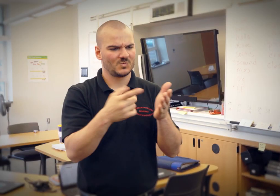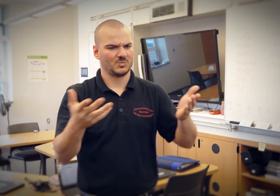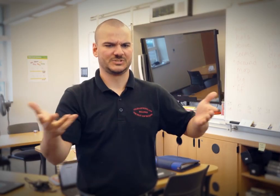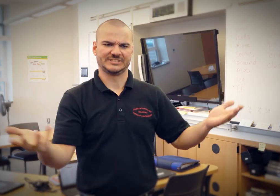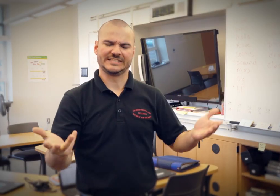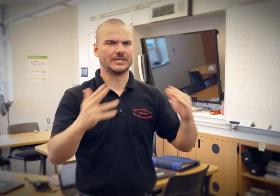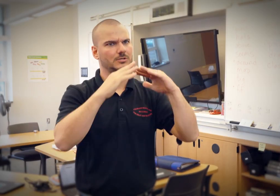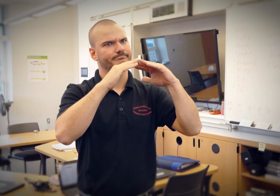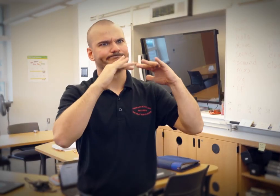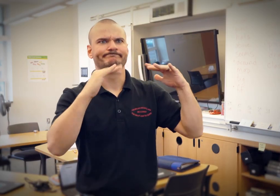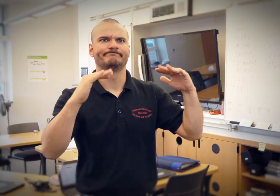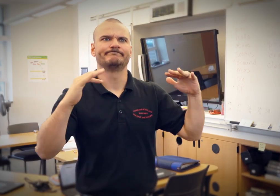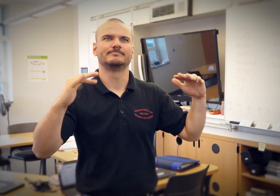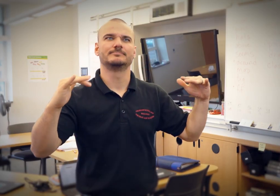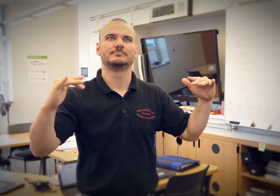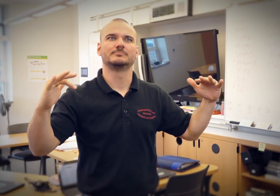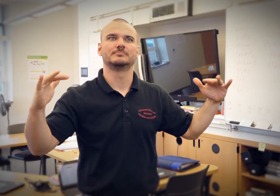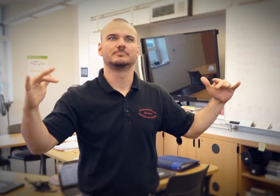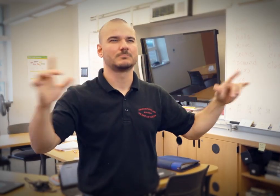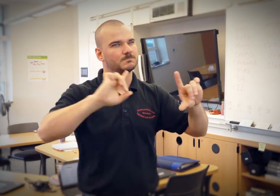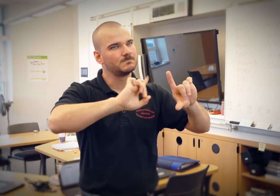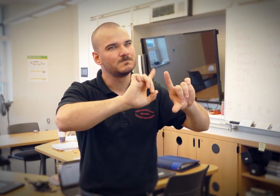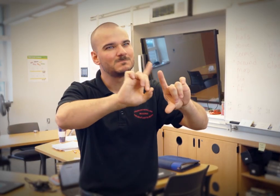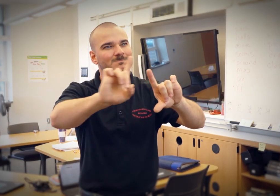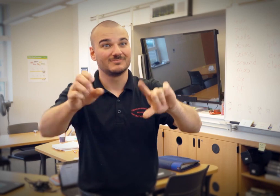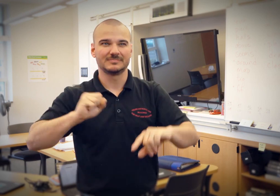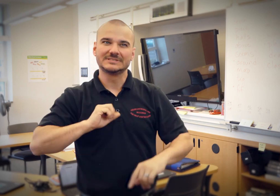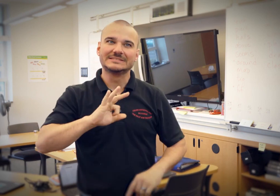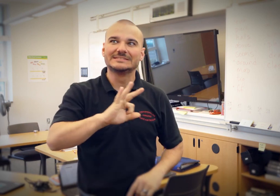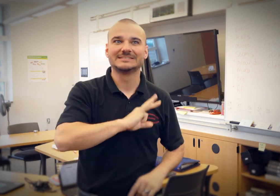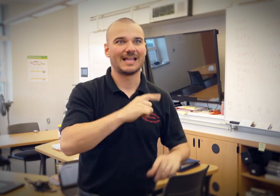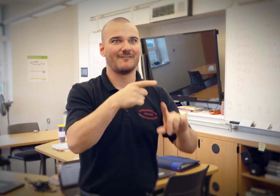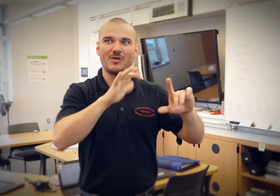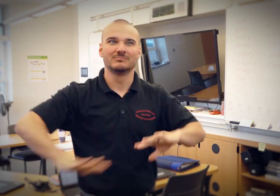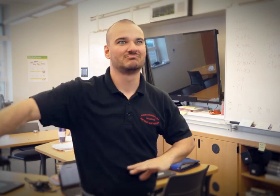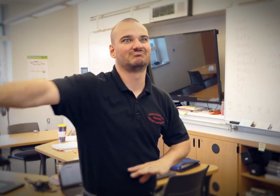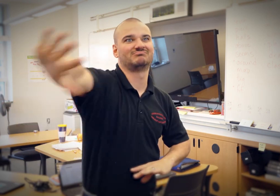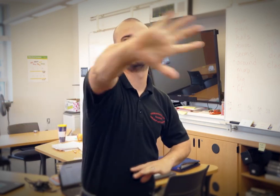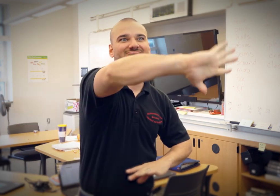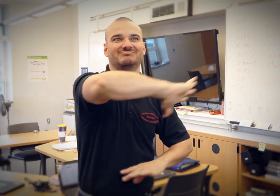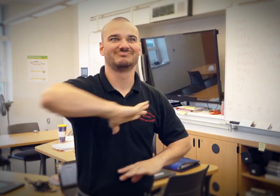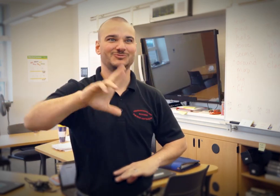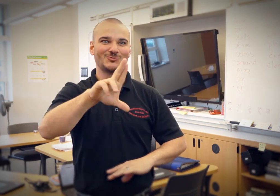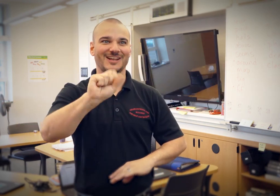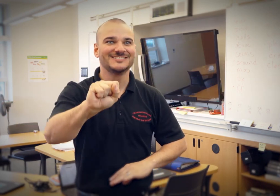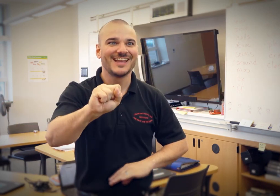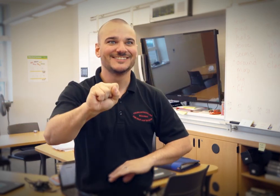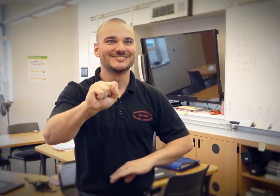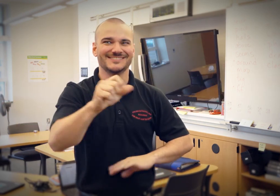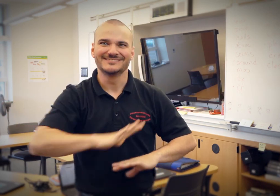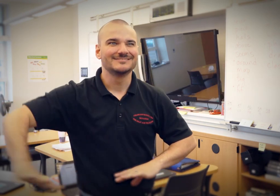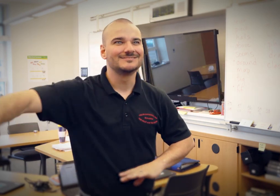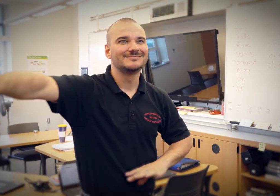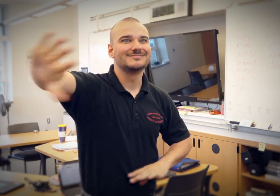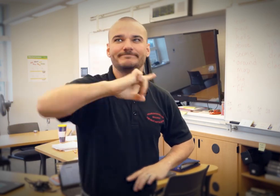There's an incredible amount of diversity at CSDB. We have staff from all over the United States, and they